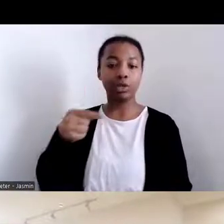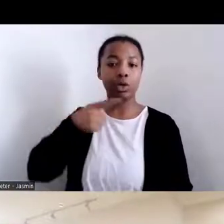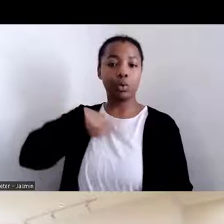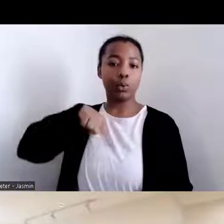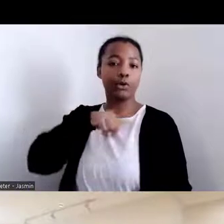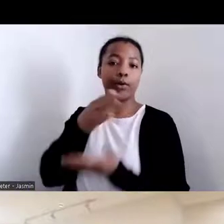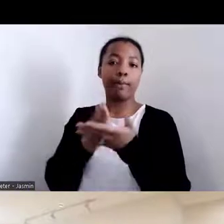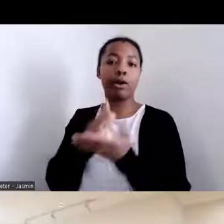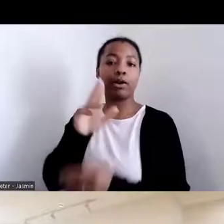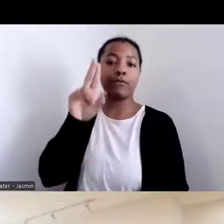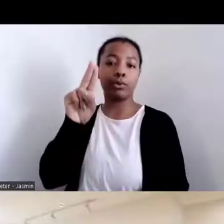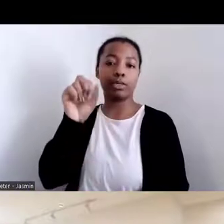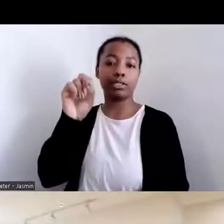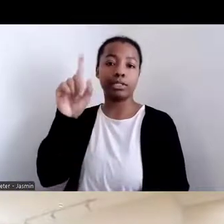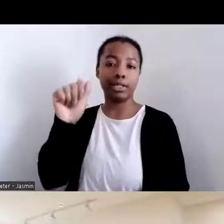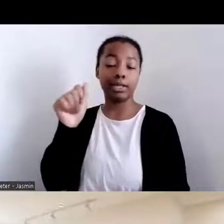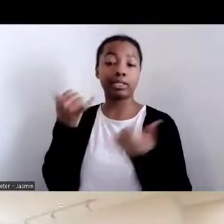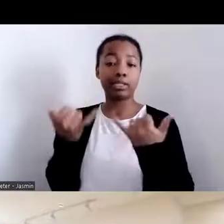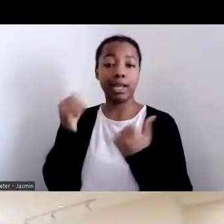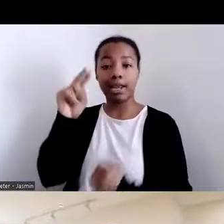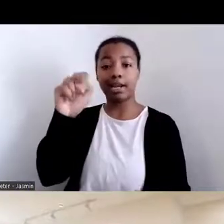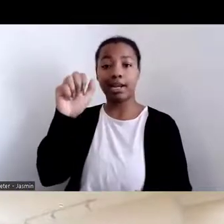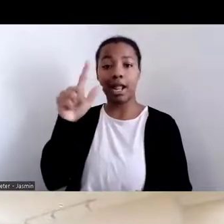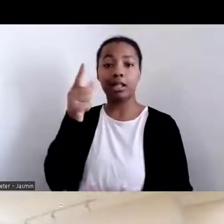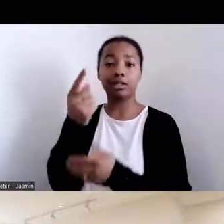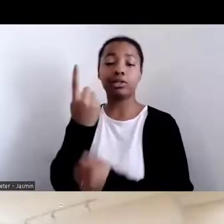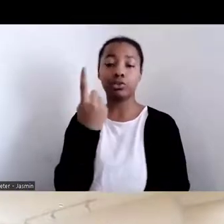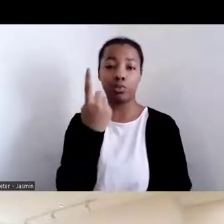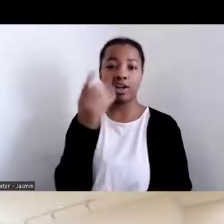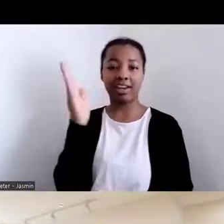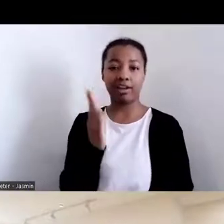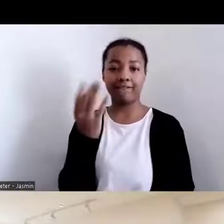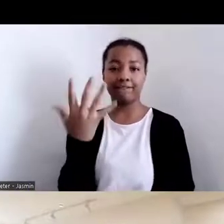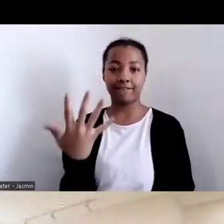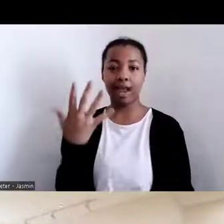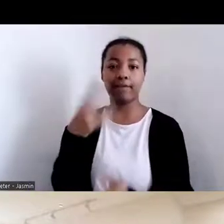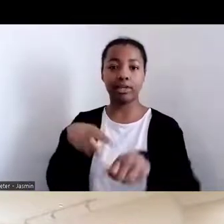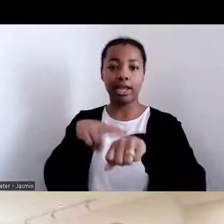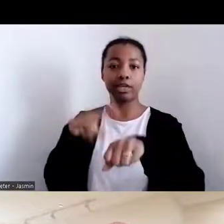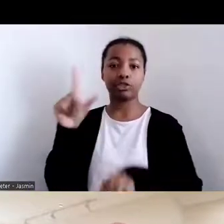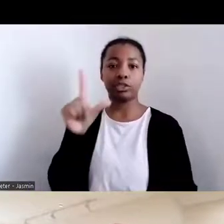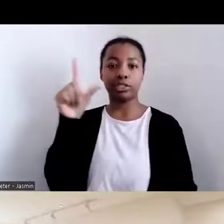Today, NAL is one of five national libraries in the United States and holds one of the most extensive food and agriculture